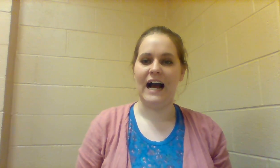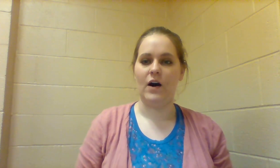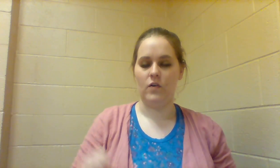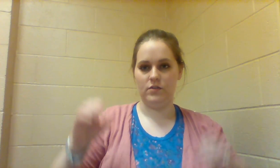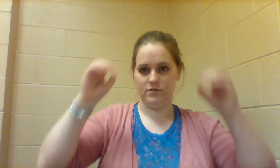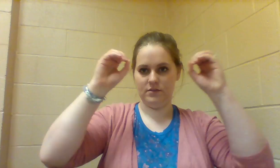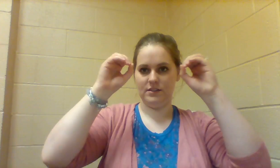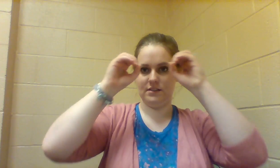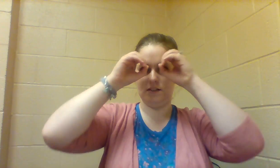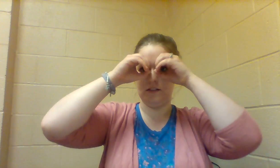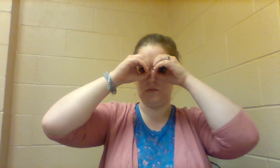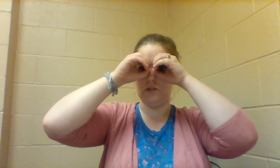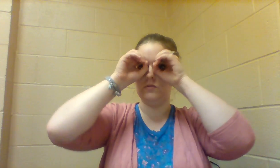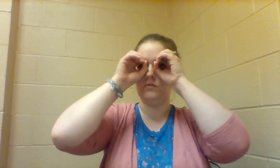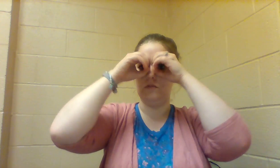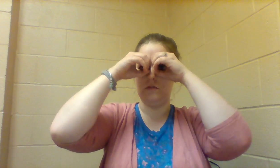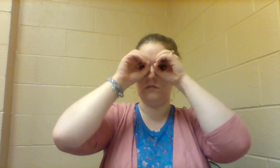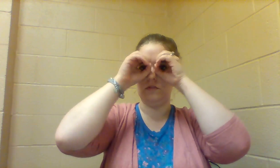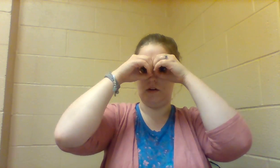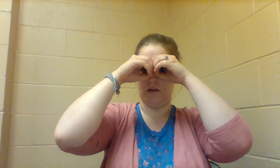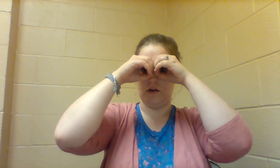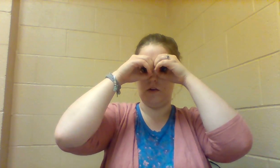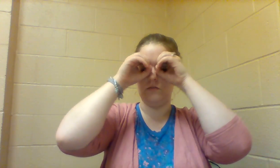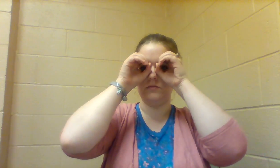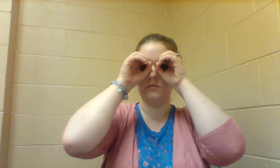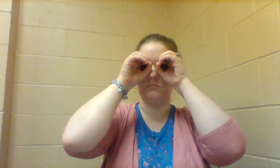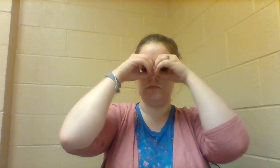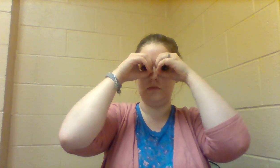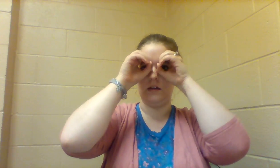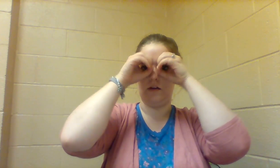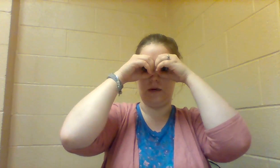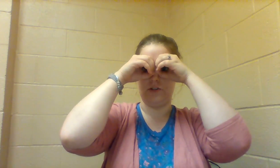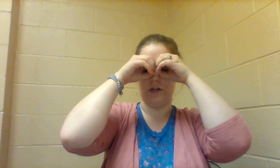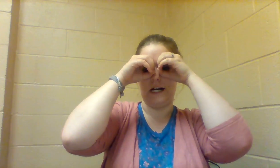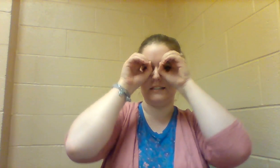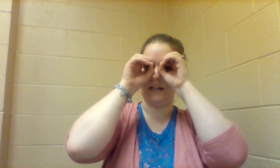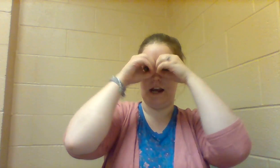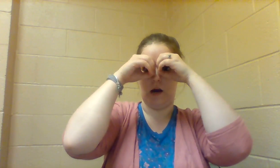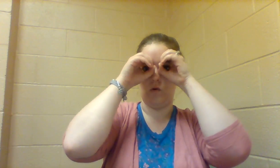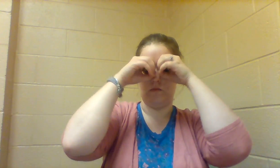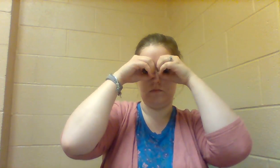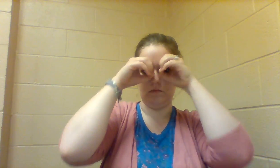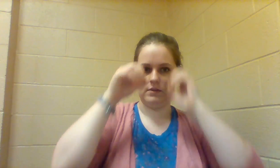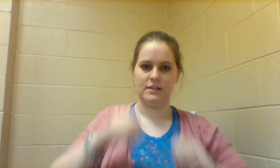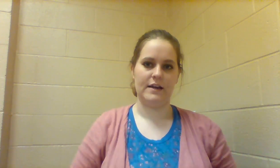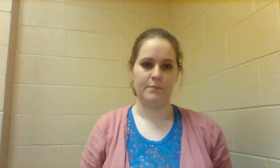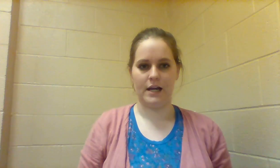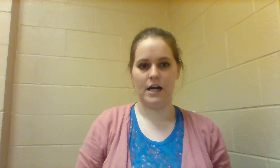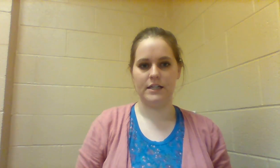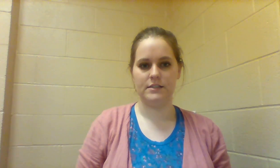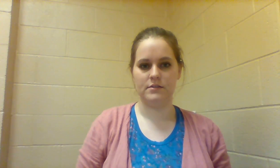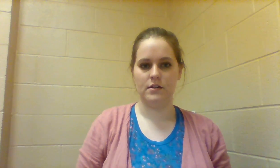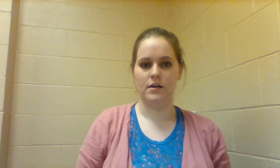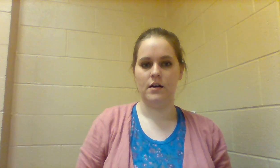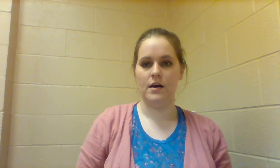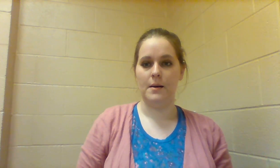OWL so 2 Os around your eyes like an OWL and they have big eyes